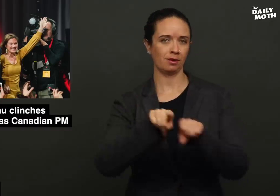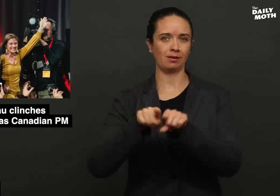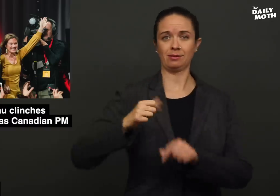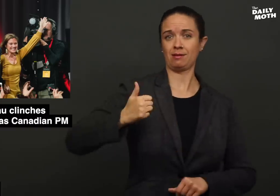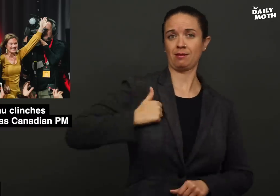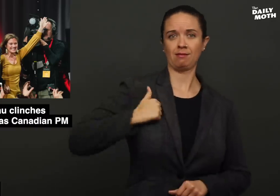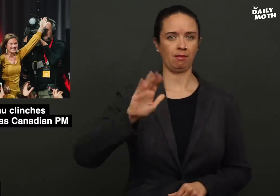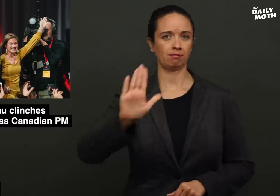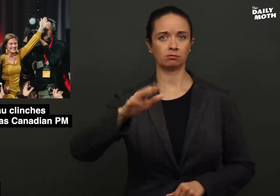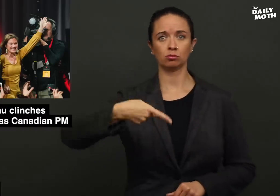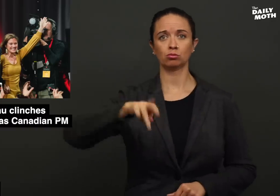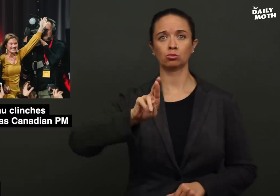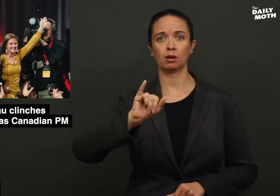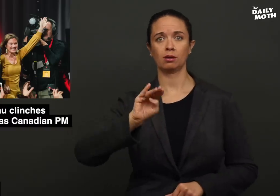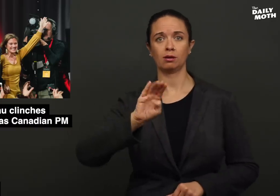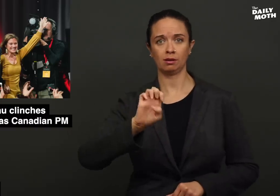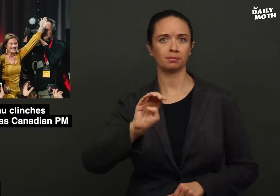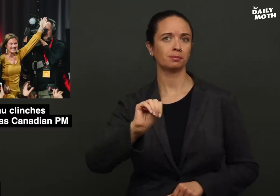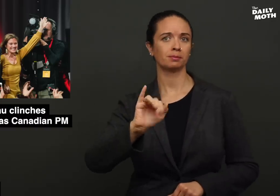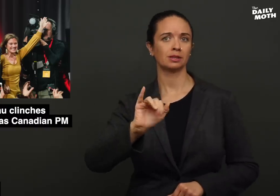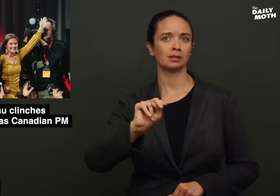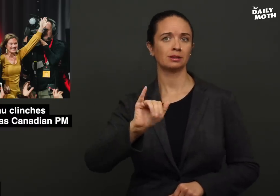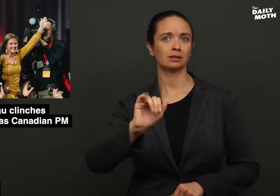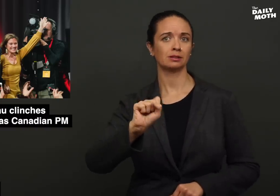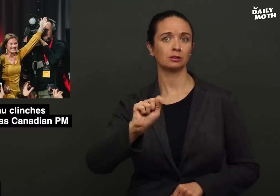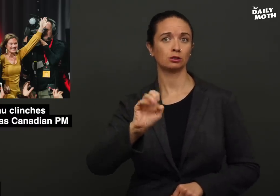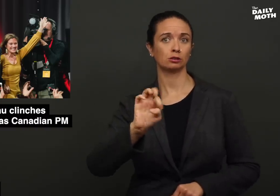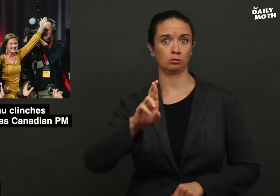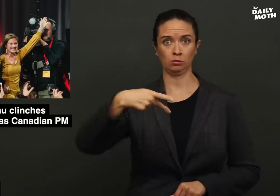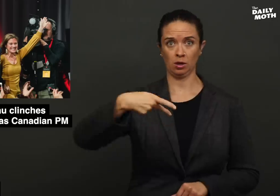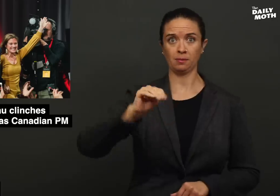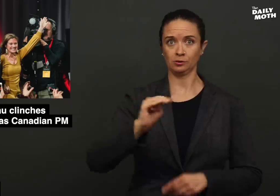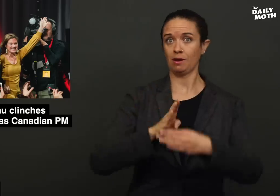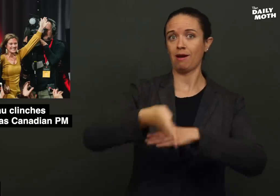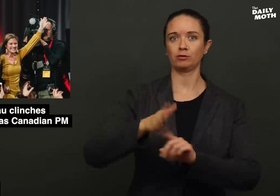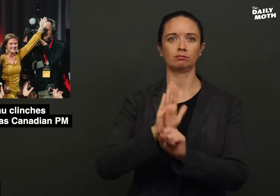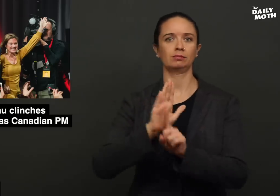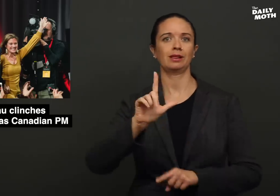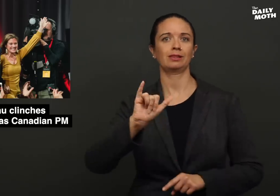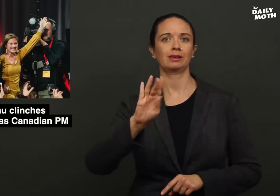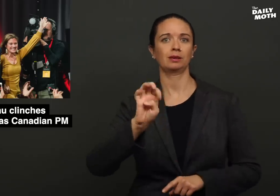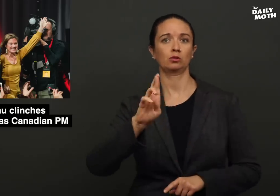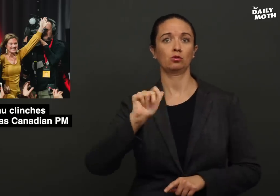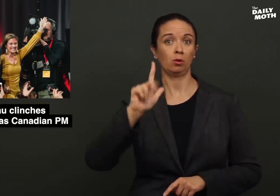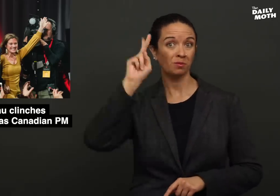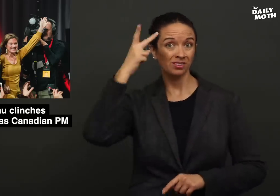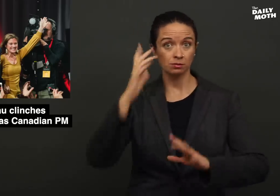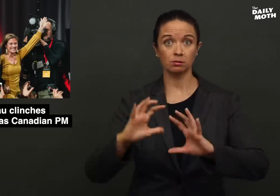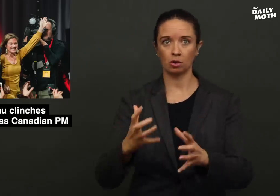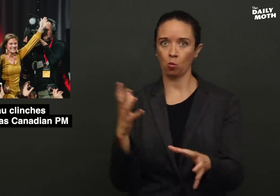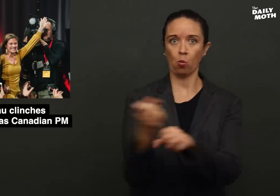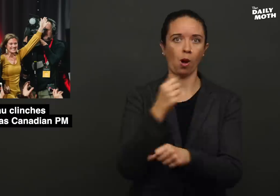the Canadian Prime Minister after his Liberal party won